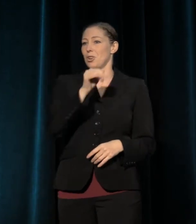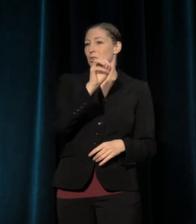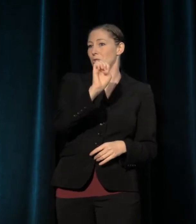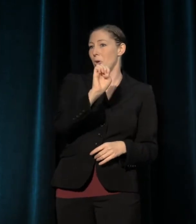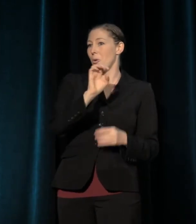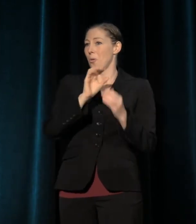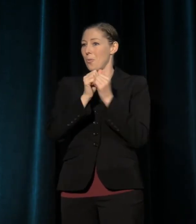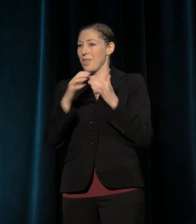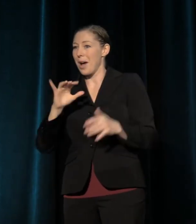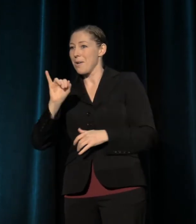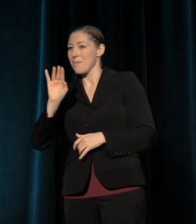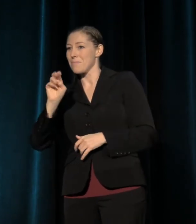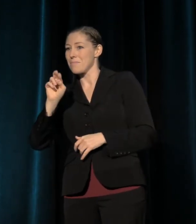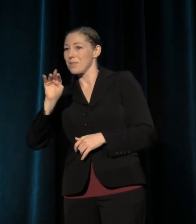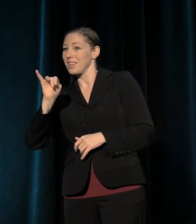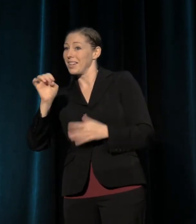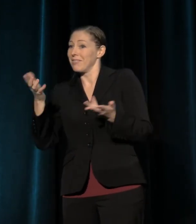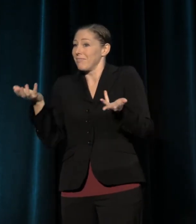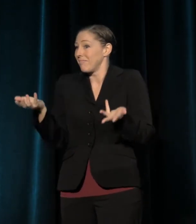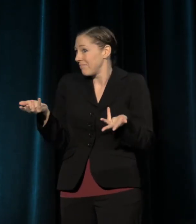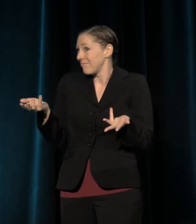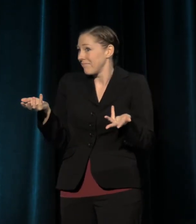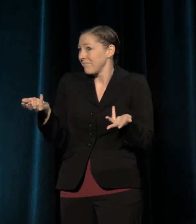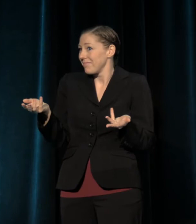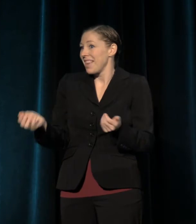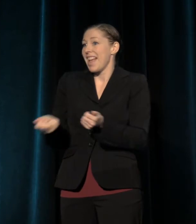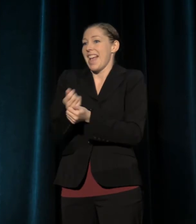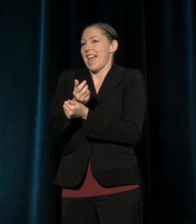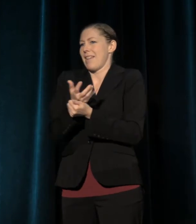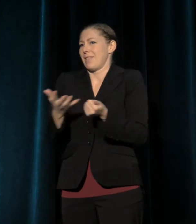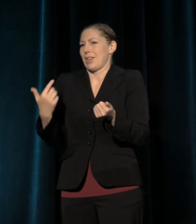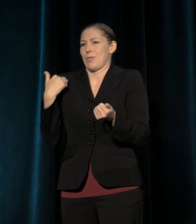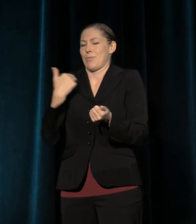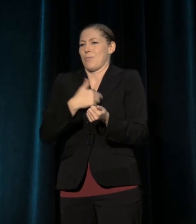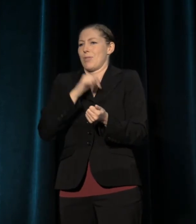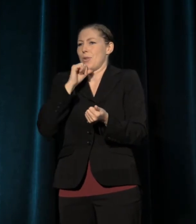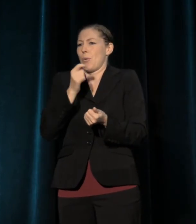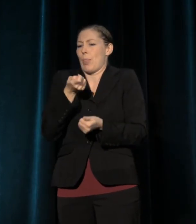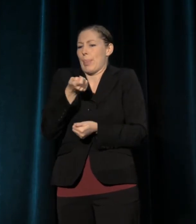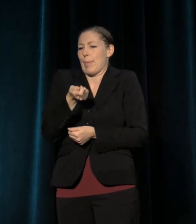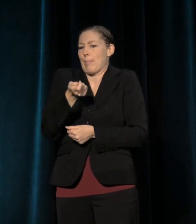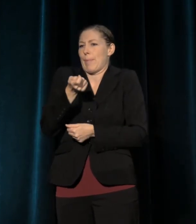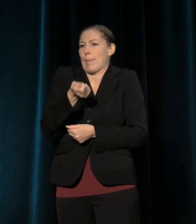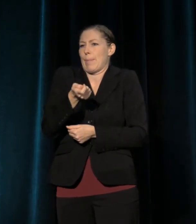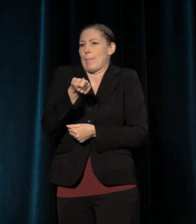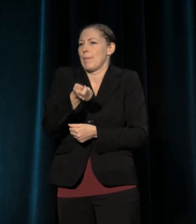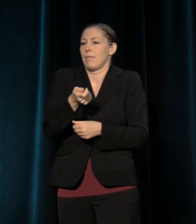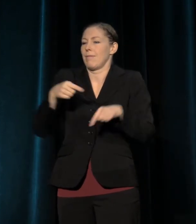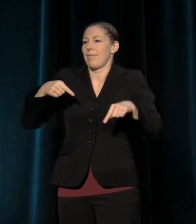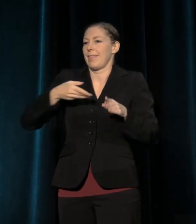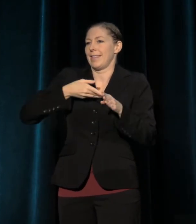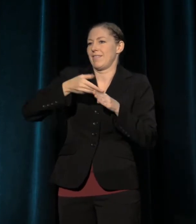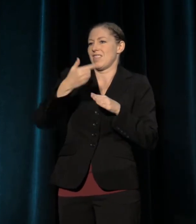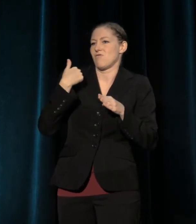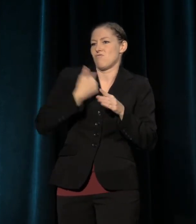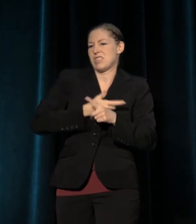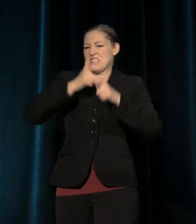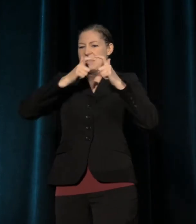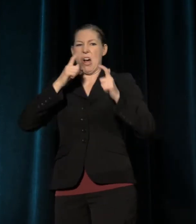As a field, we do nothing in small increments. We as a group tend to go full throttle into whatever problem we've identified.